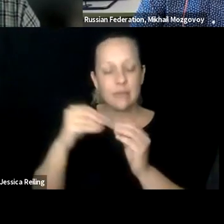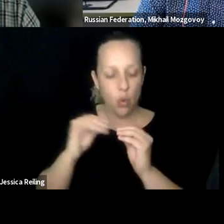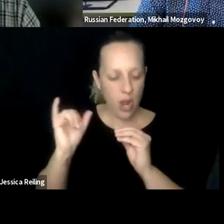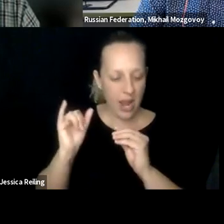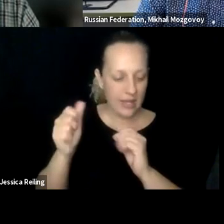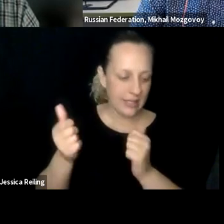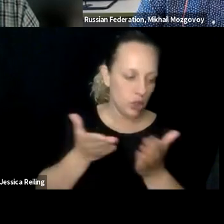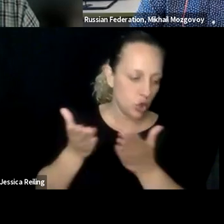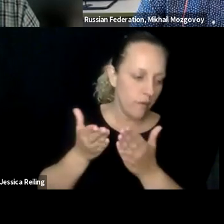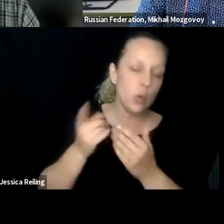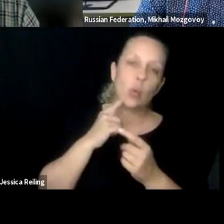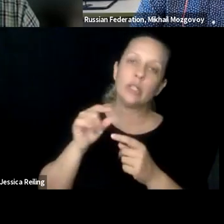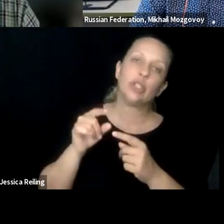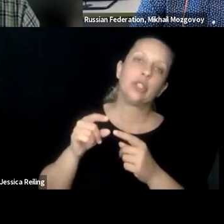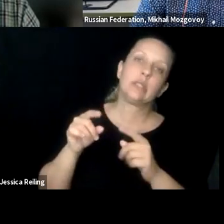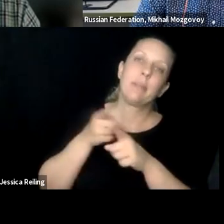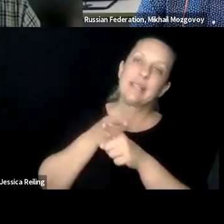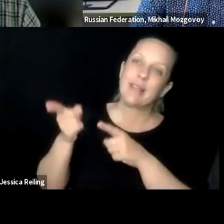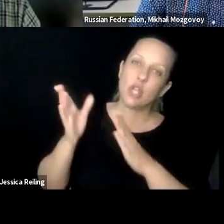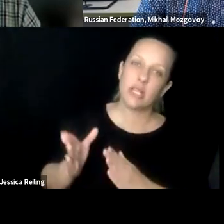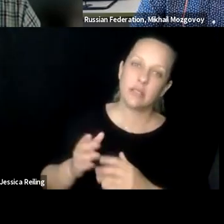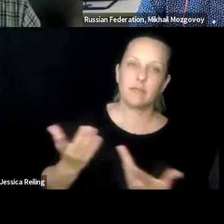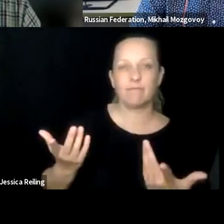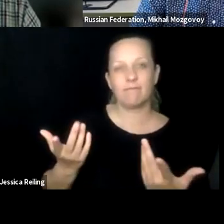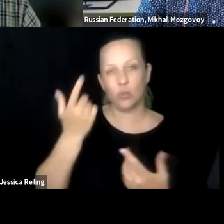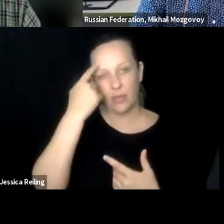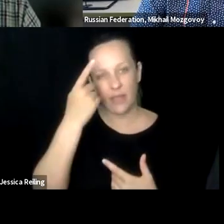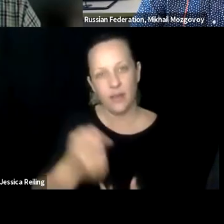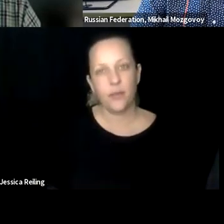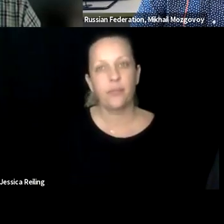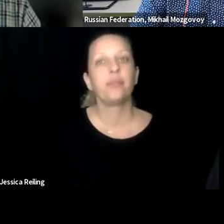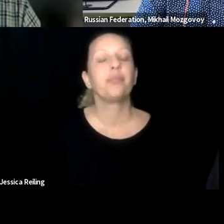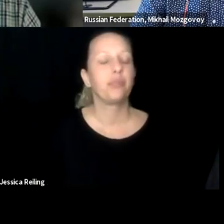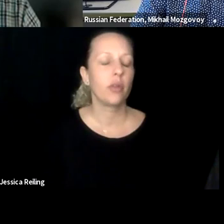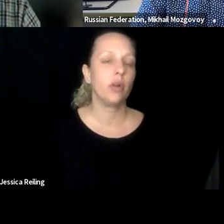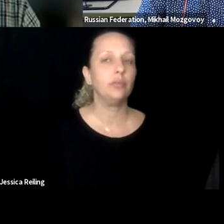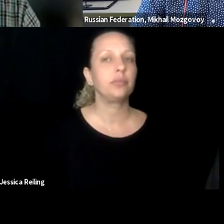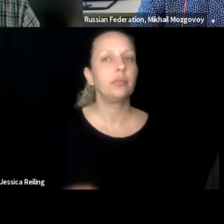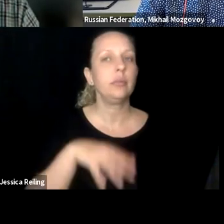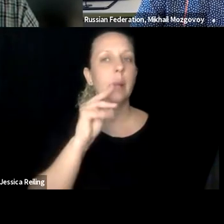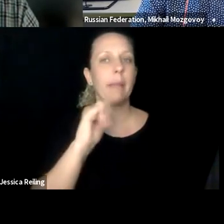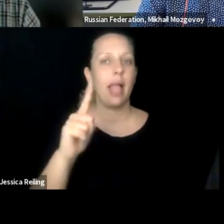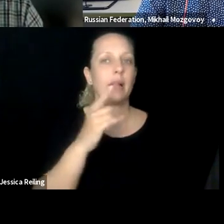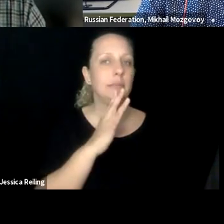understandable, also cognitively better understandable materials, or do you see this more as a service which is done by specialists?